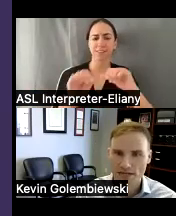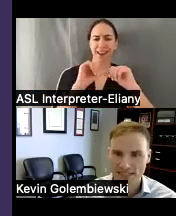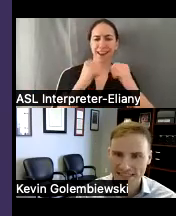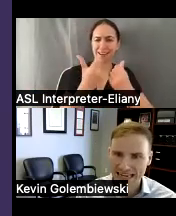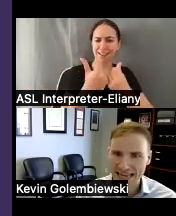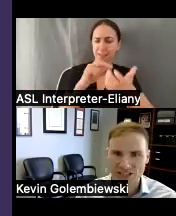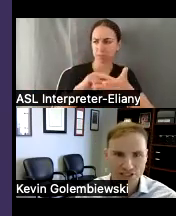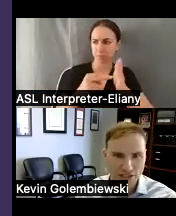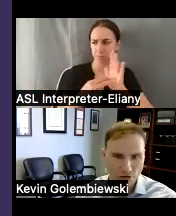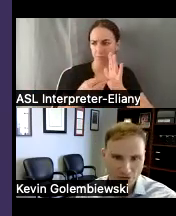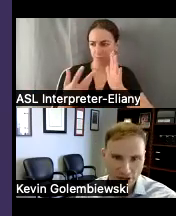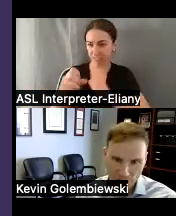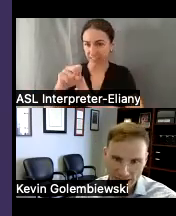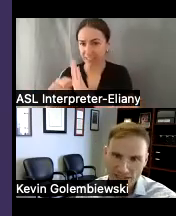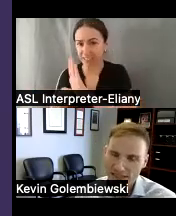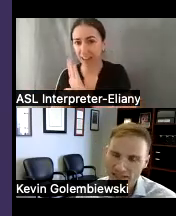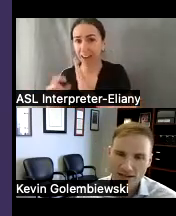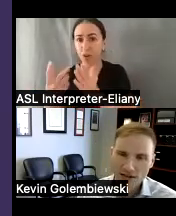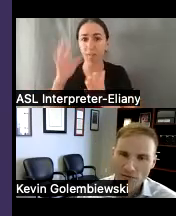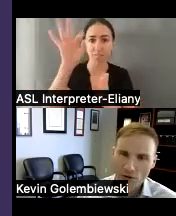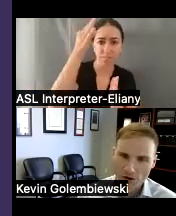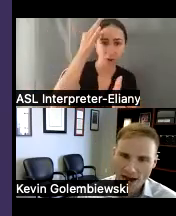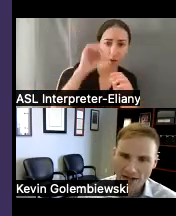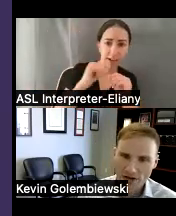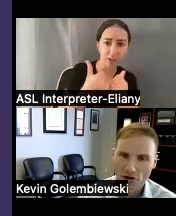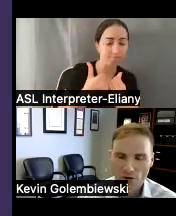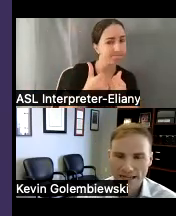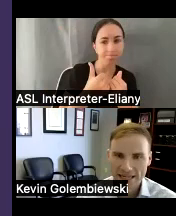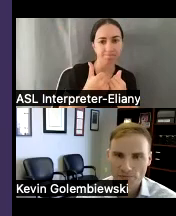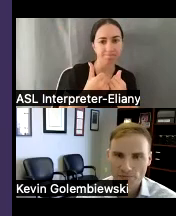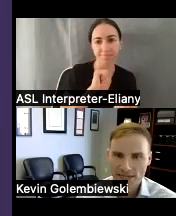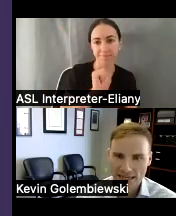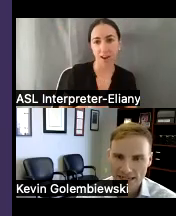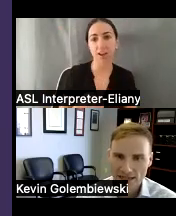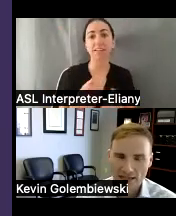might be a state agency or a federal agency but we're not at all we're an independent entity